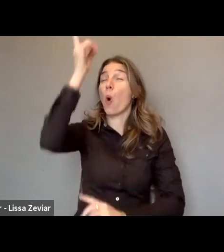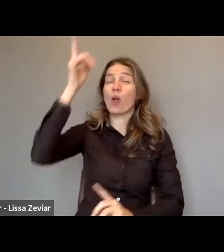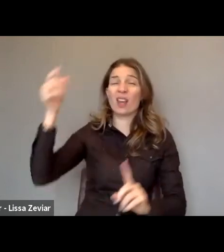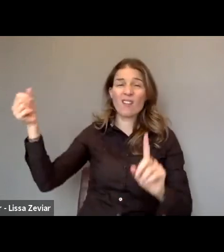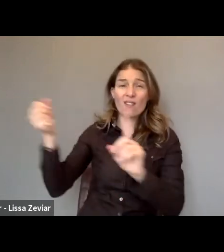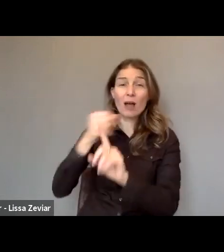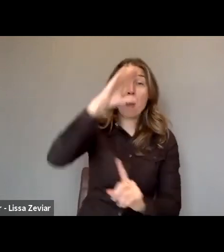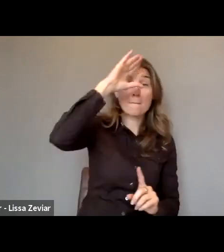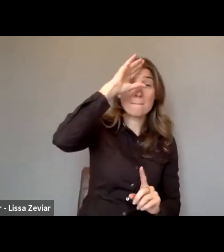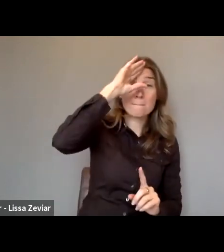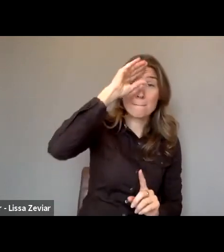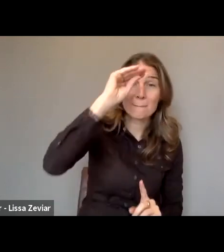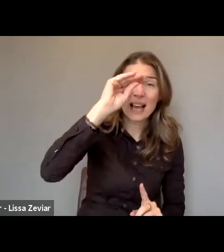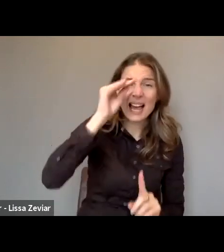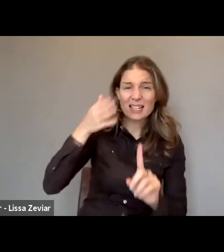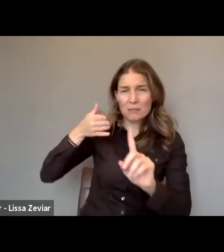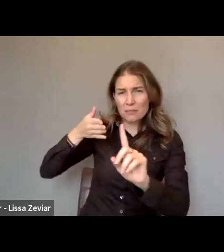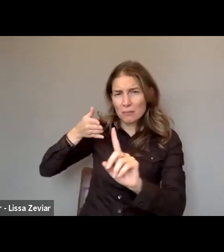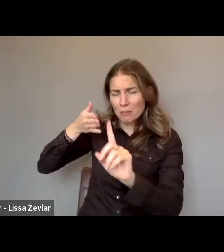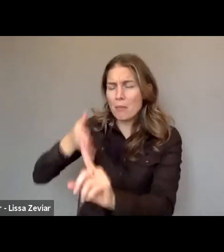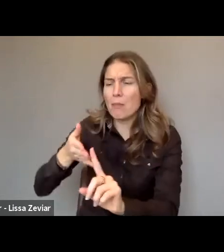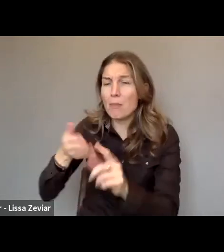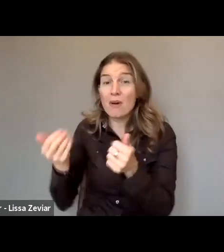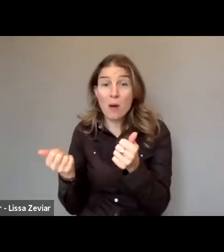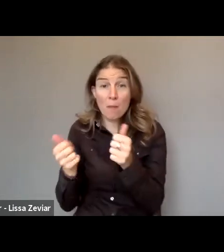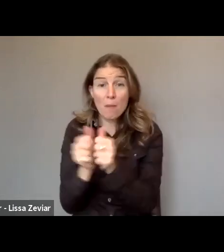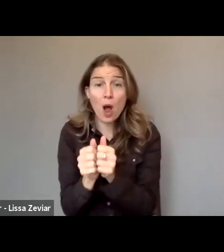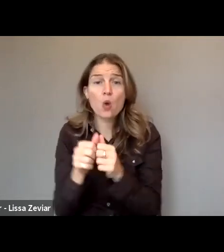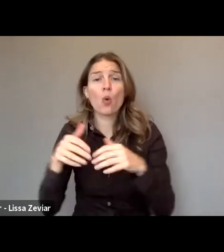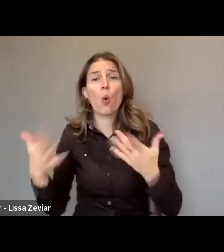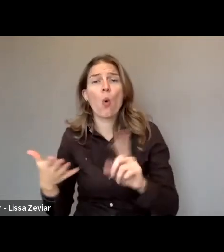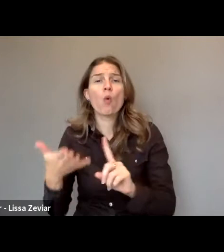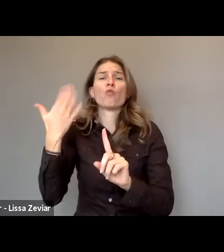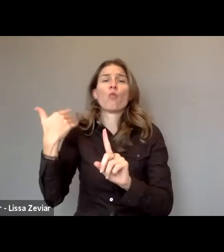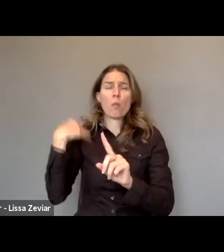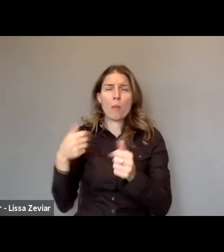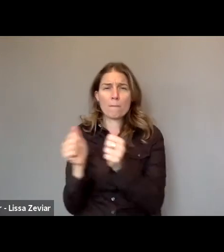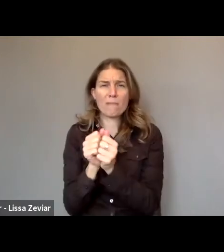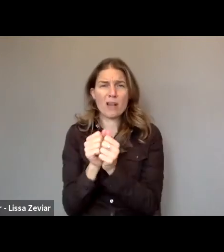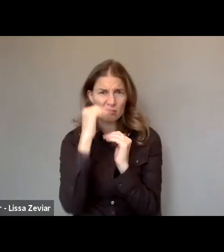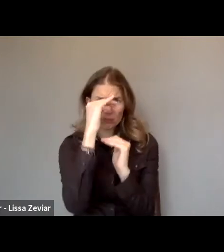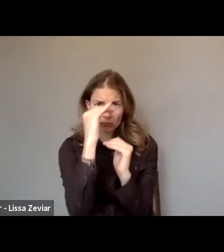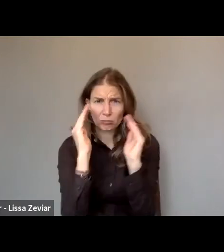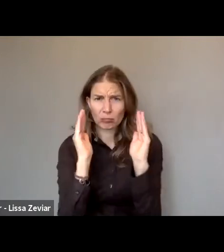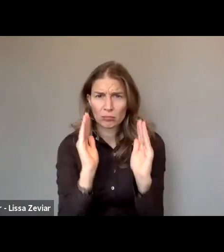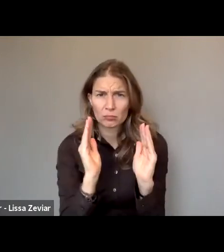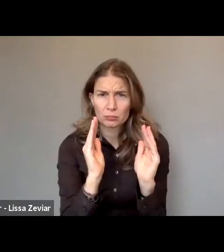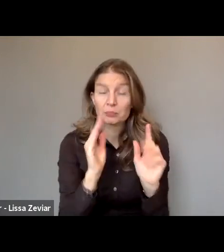against his female partner or former partner. This law doesn't refer to other forms of violence